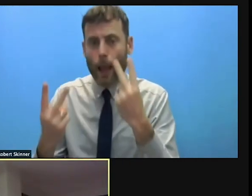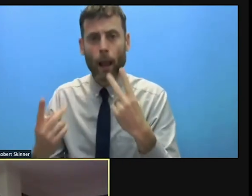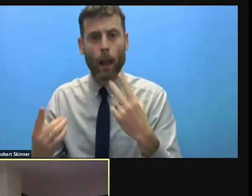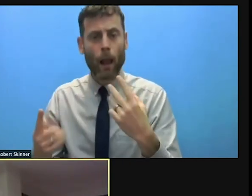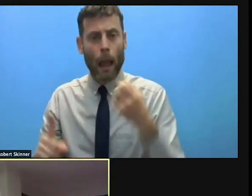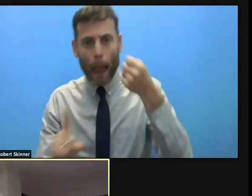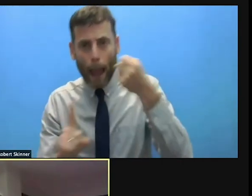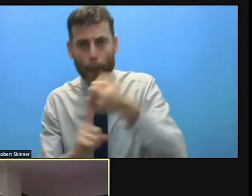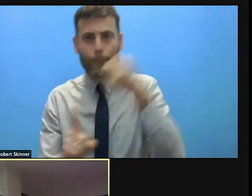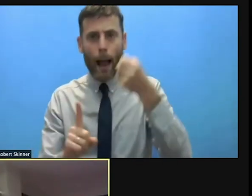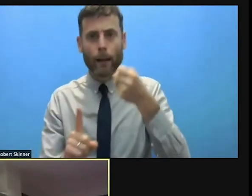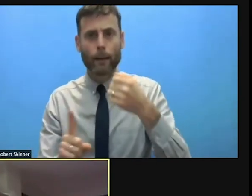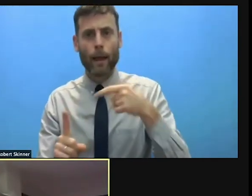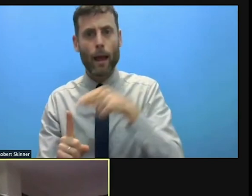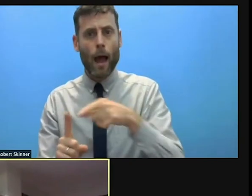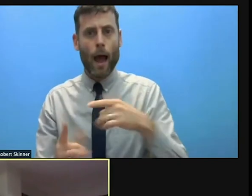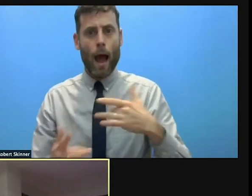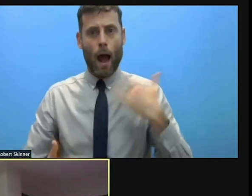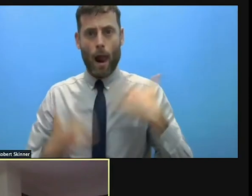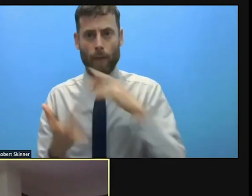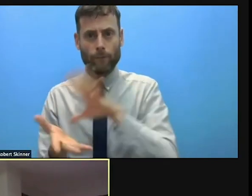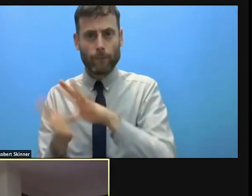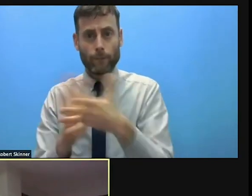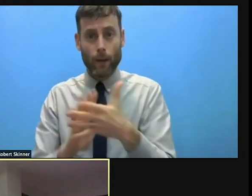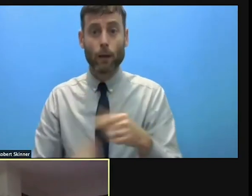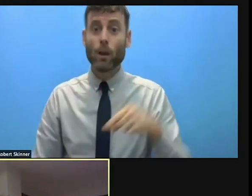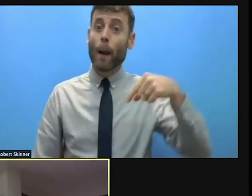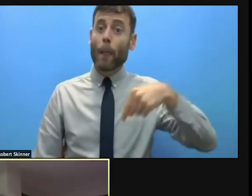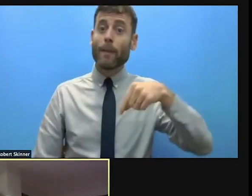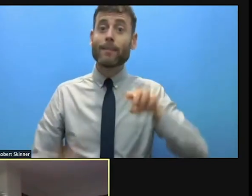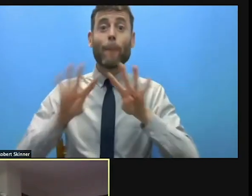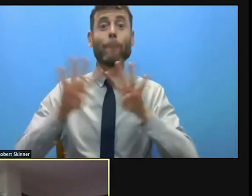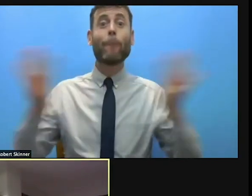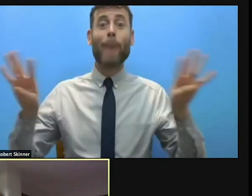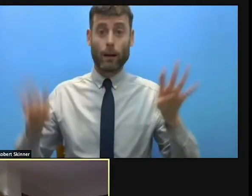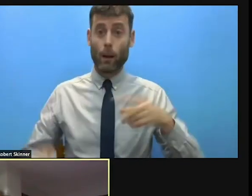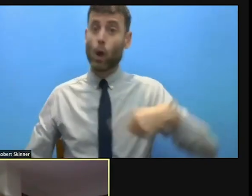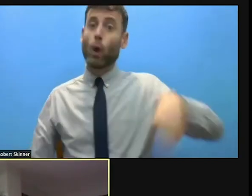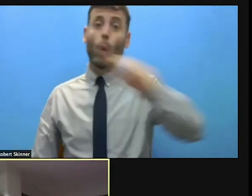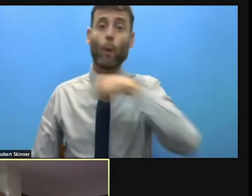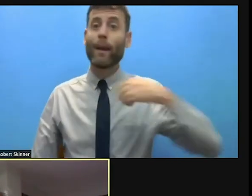to have IDPs in the panel like this so they can tell us how they think,